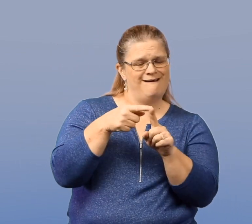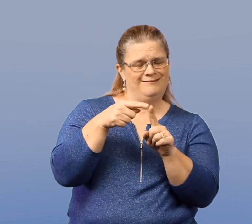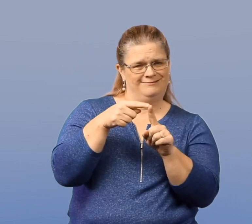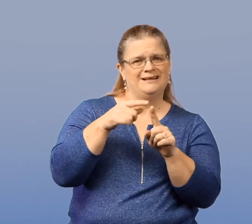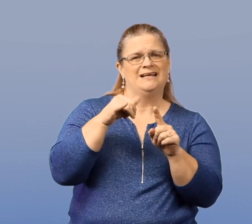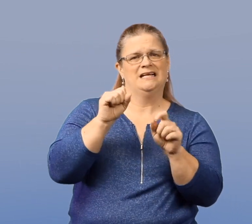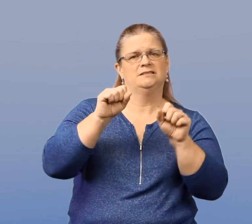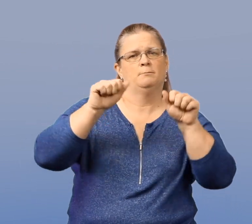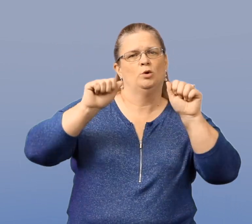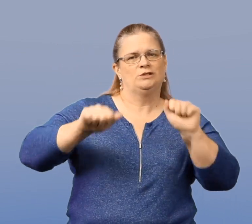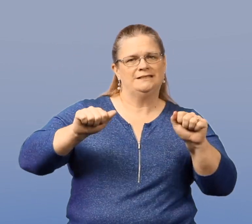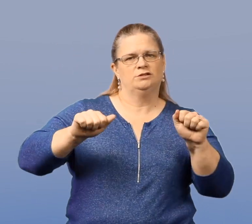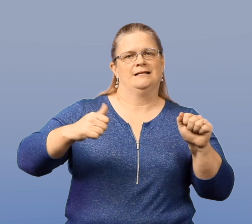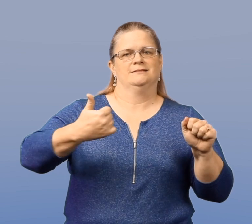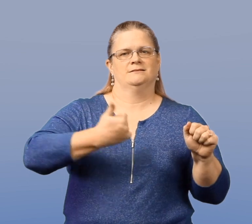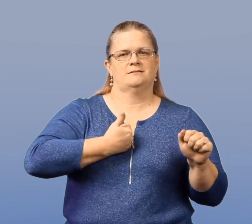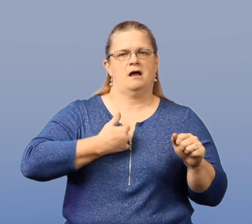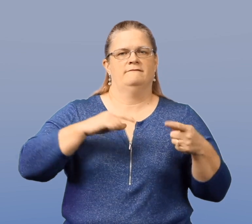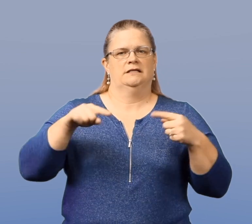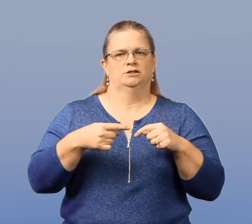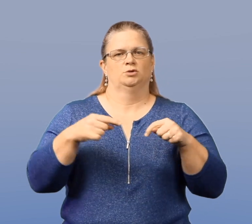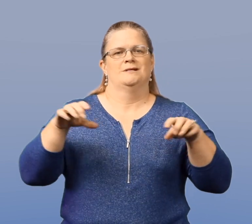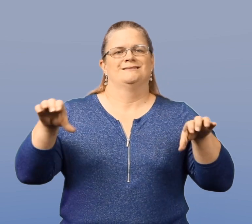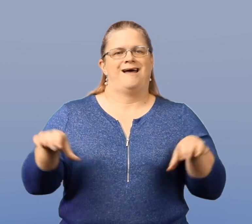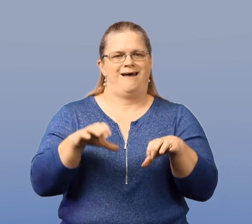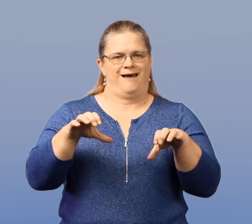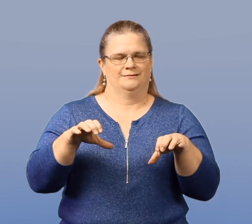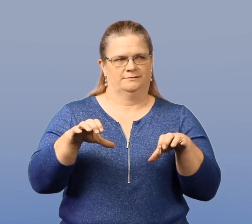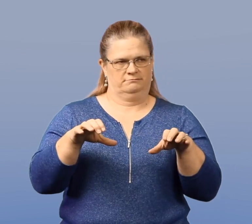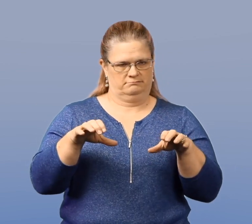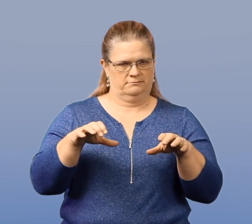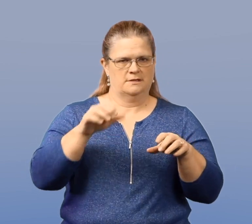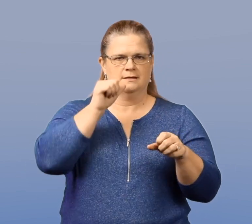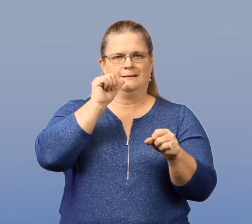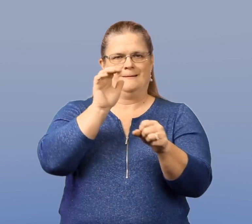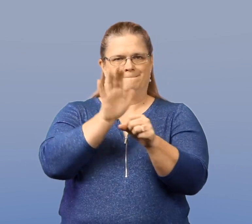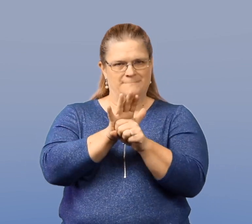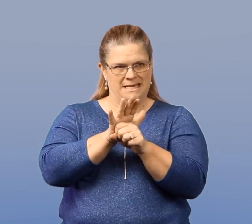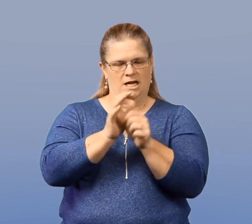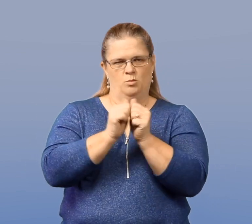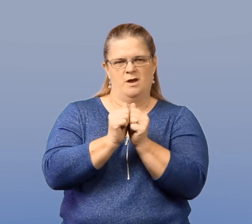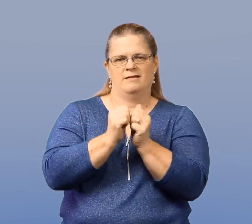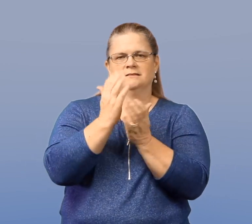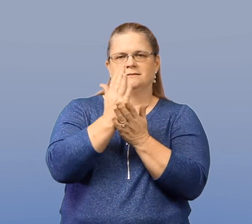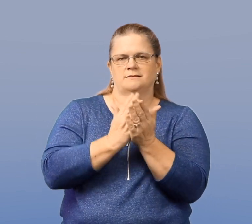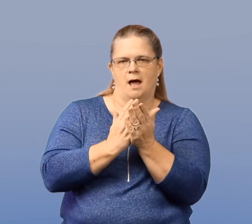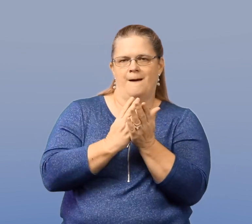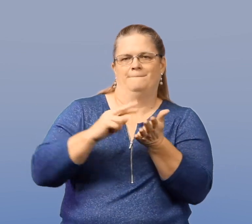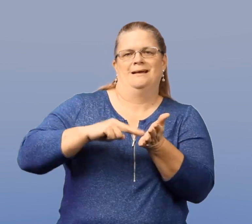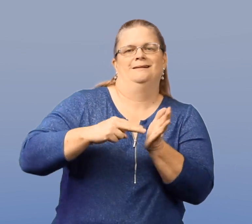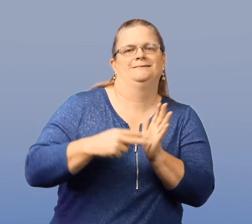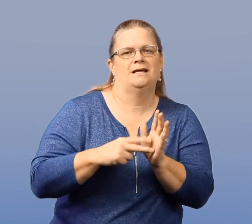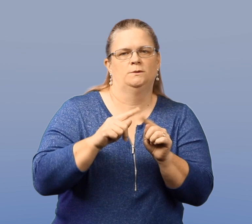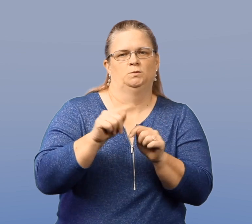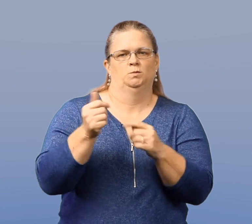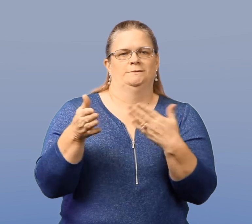Attempted suicide is potential self-injurious action committed with some intent to die.